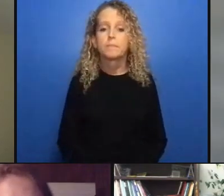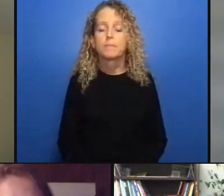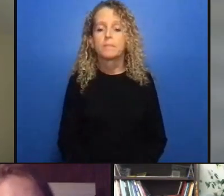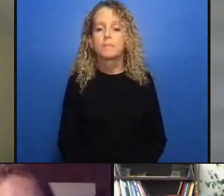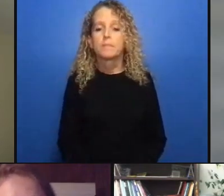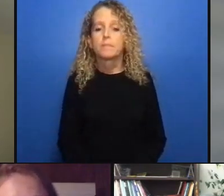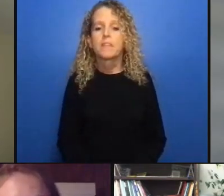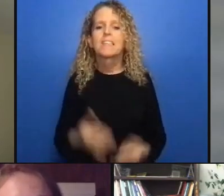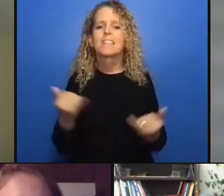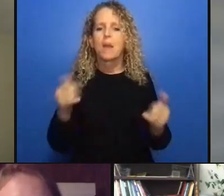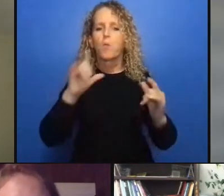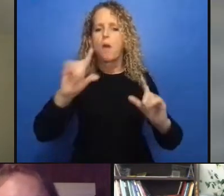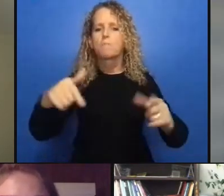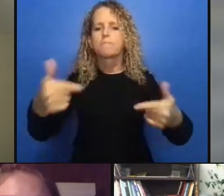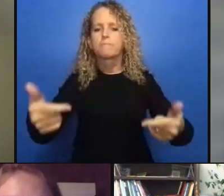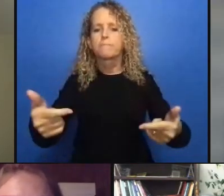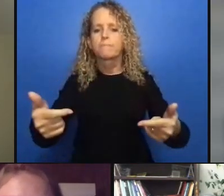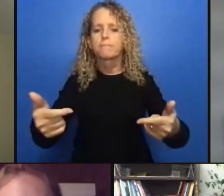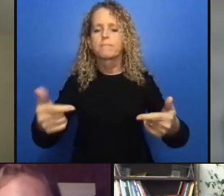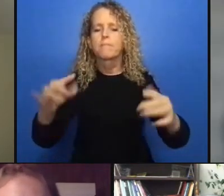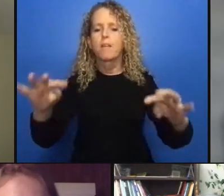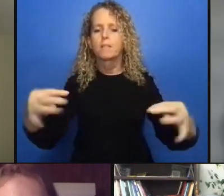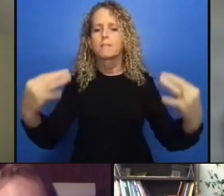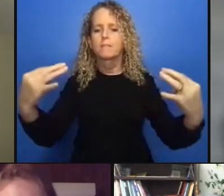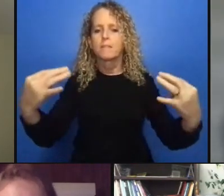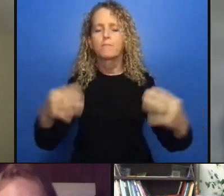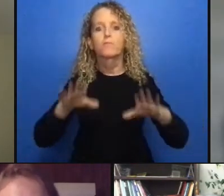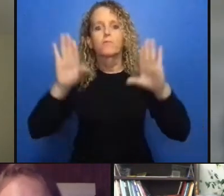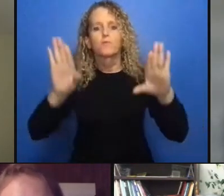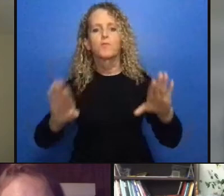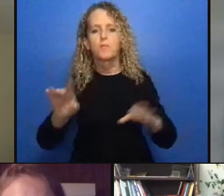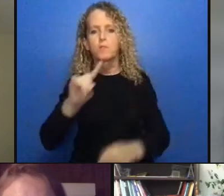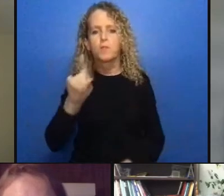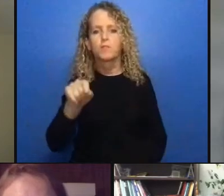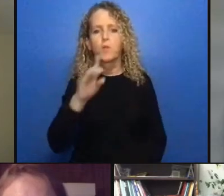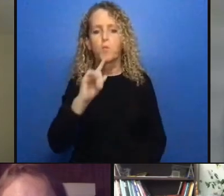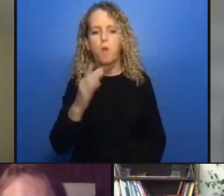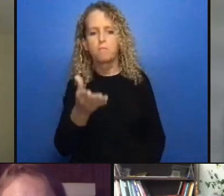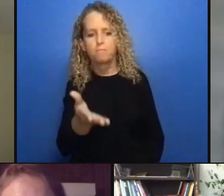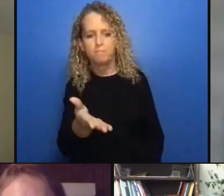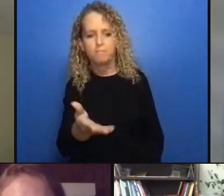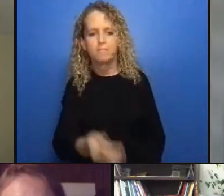these are patterns we've recognized for years but I think that that covid and that moment